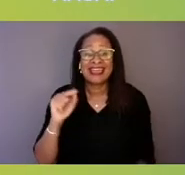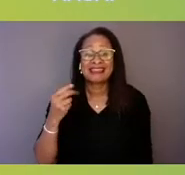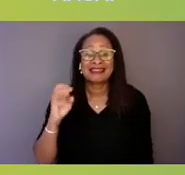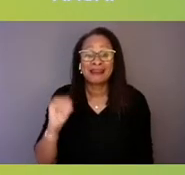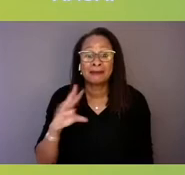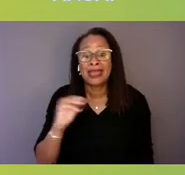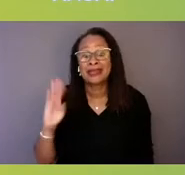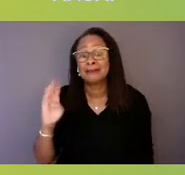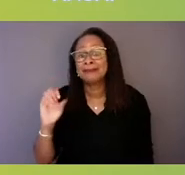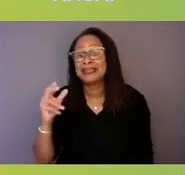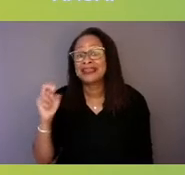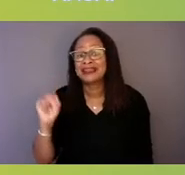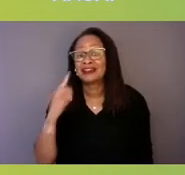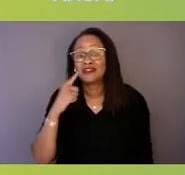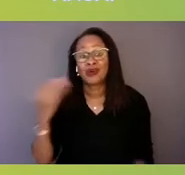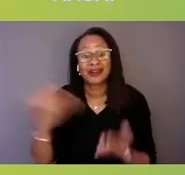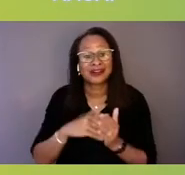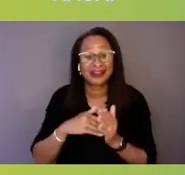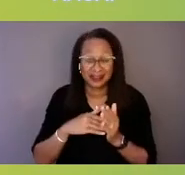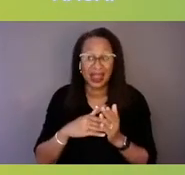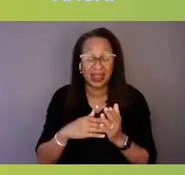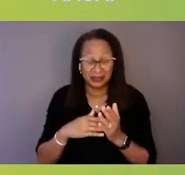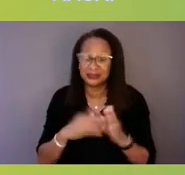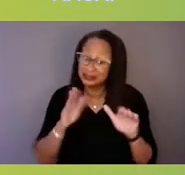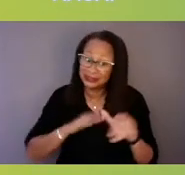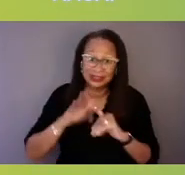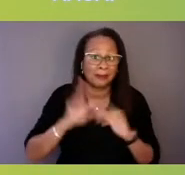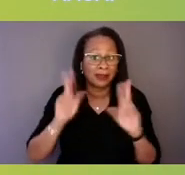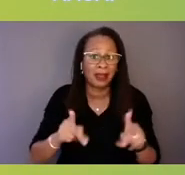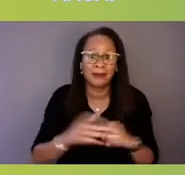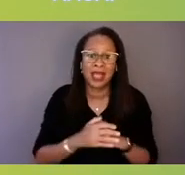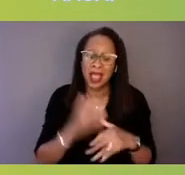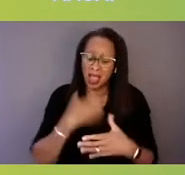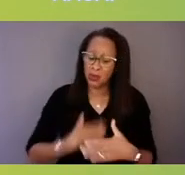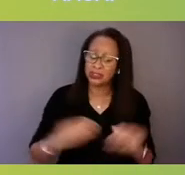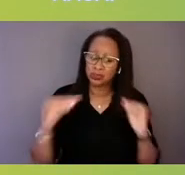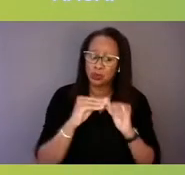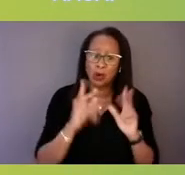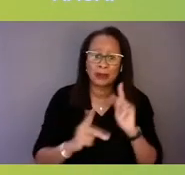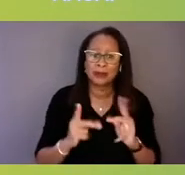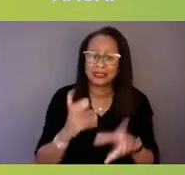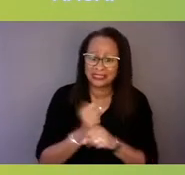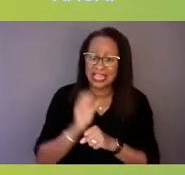I wish more payers would take their lead and step up.